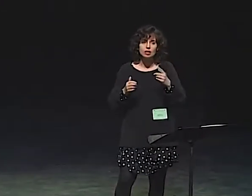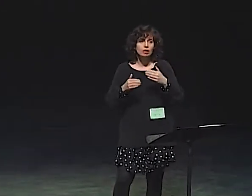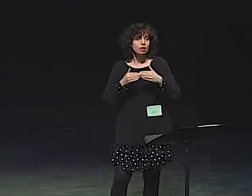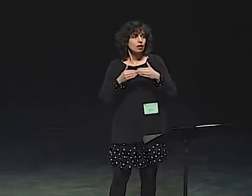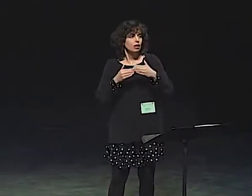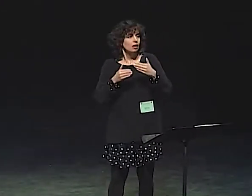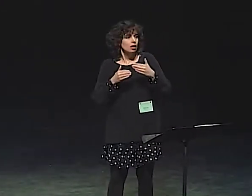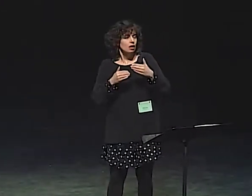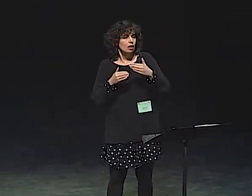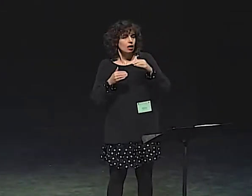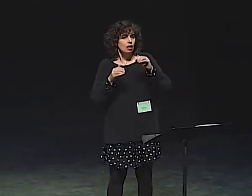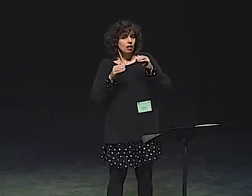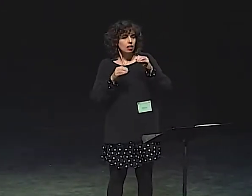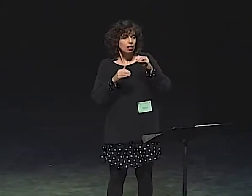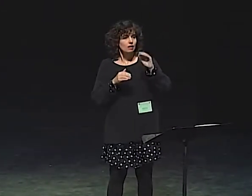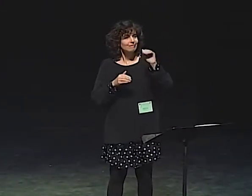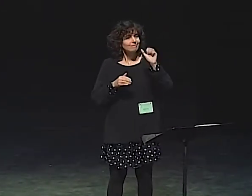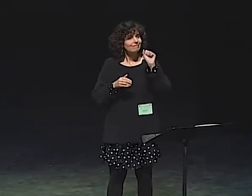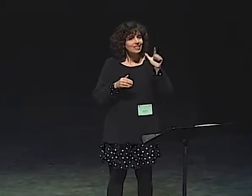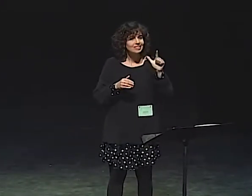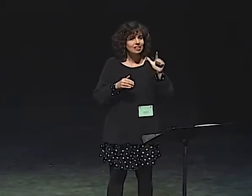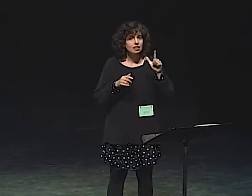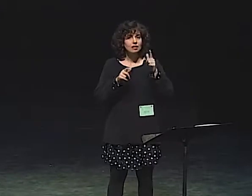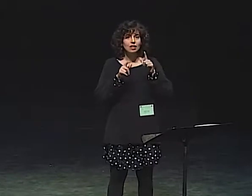OUR SECOND QUESTION IS HOW THE CHARACTER WAS DEVELOPED.